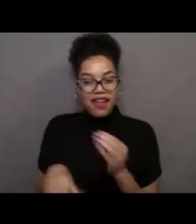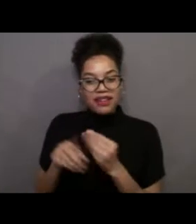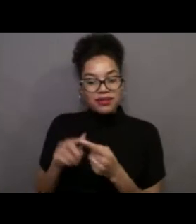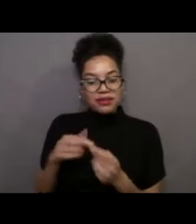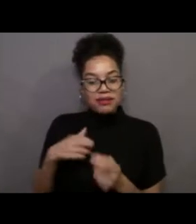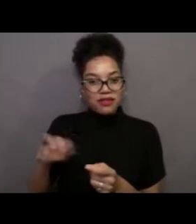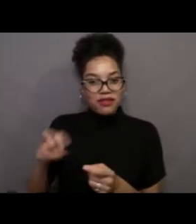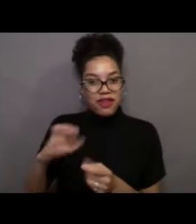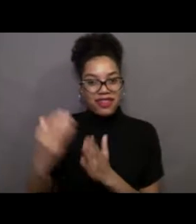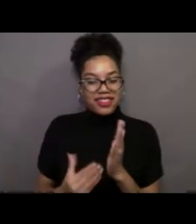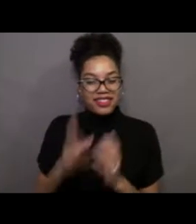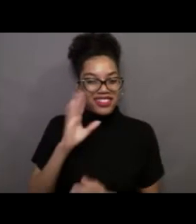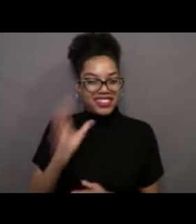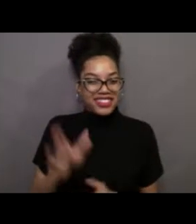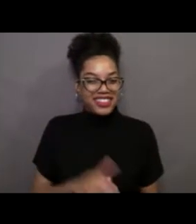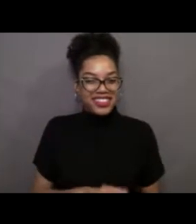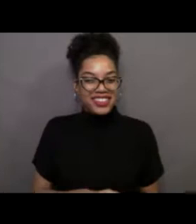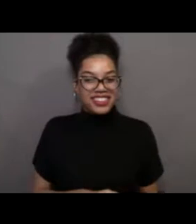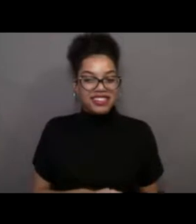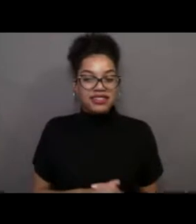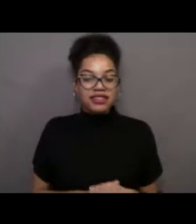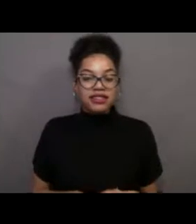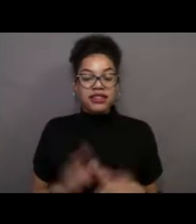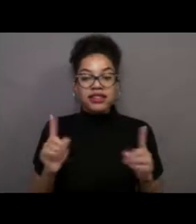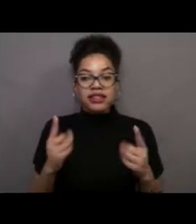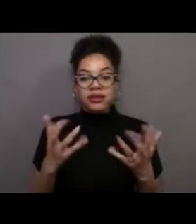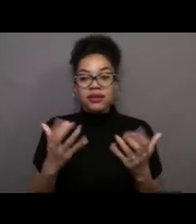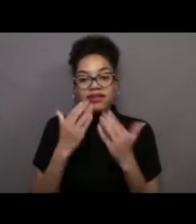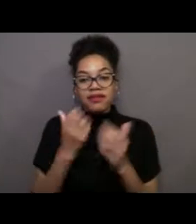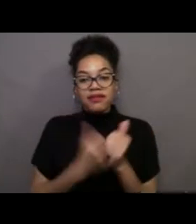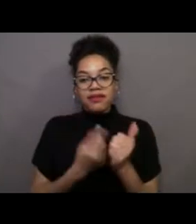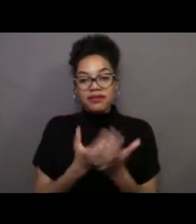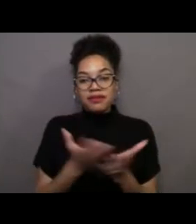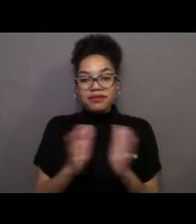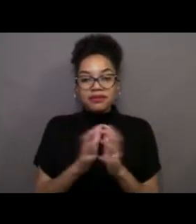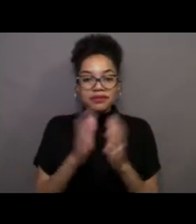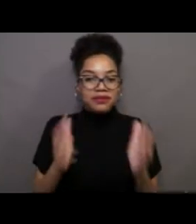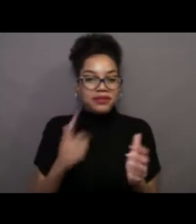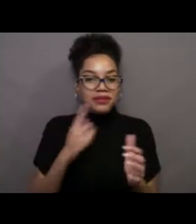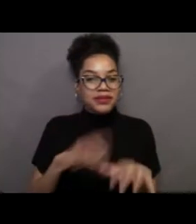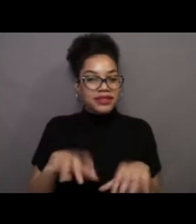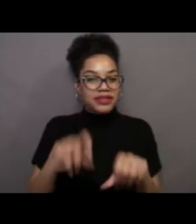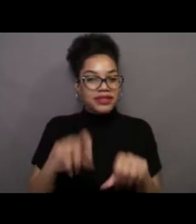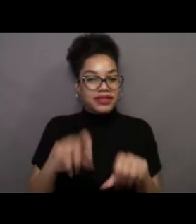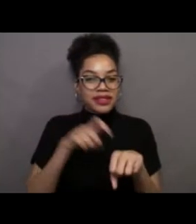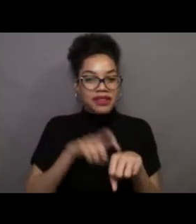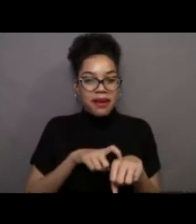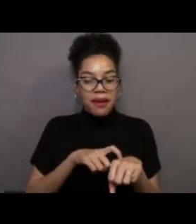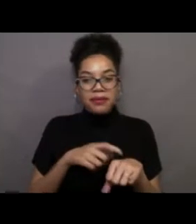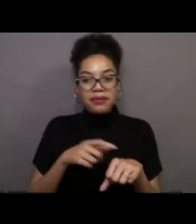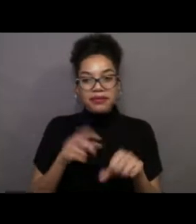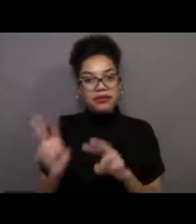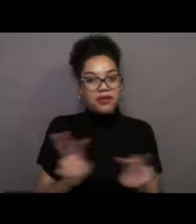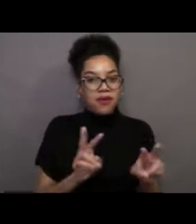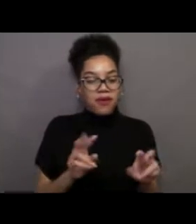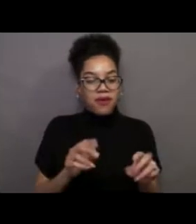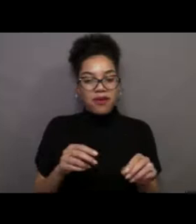I just want to thank you guys so much for taking us on a tour of the Exploration Center.